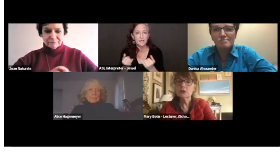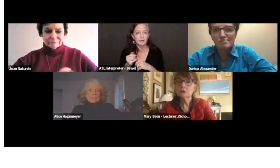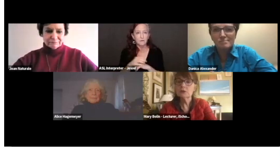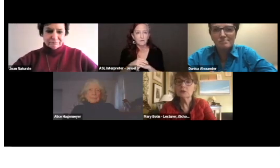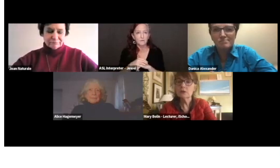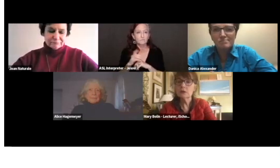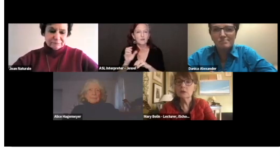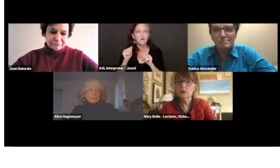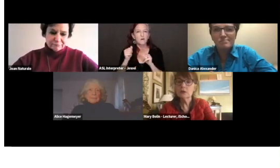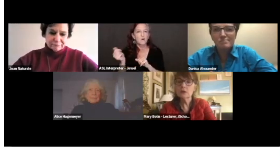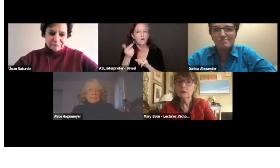Also, Alfredo again.